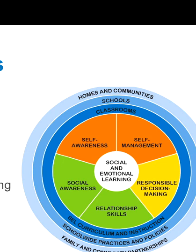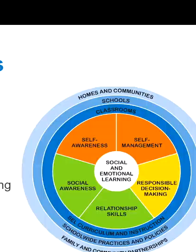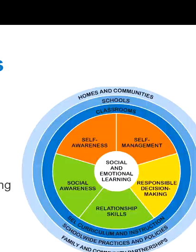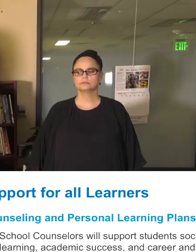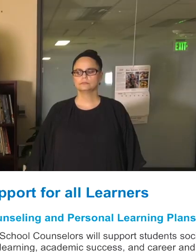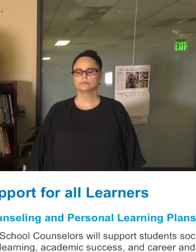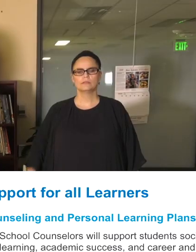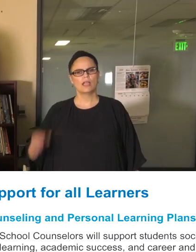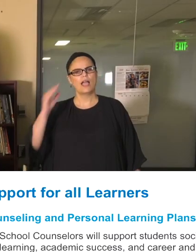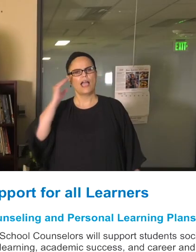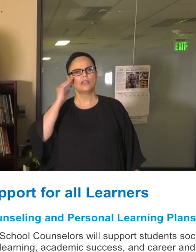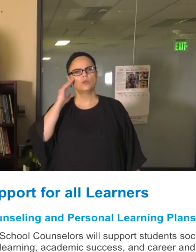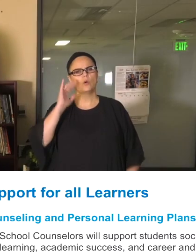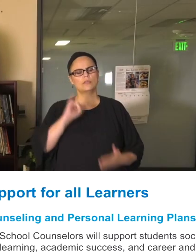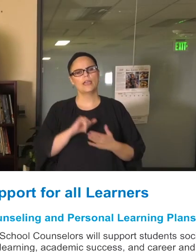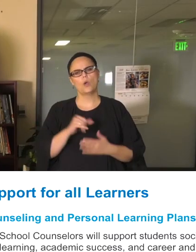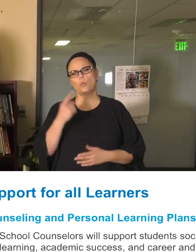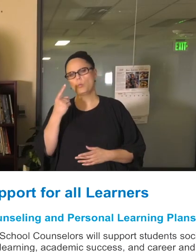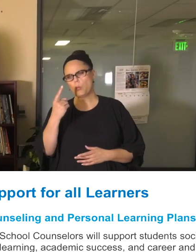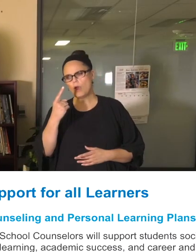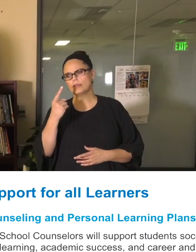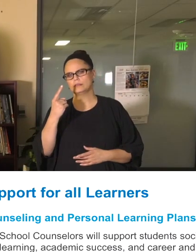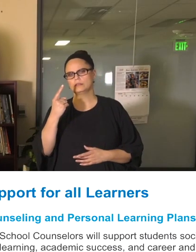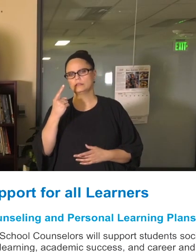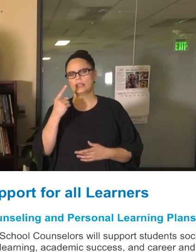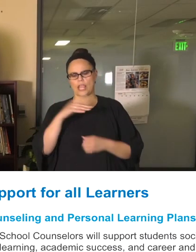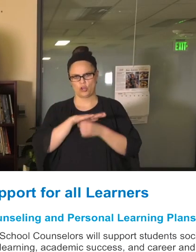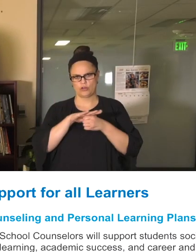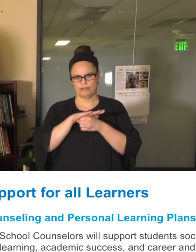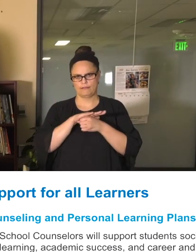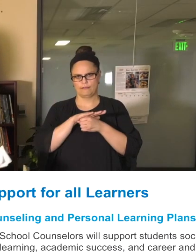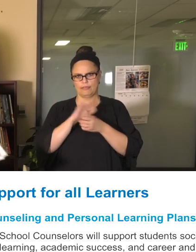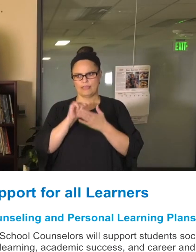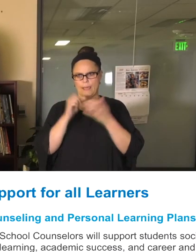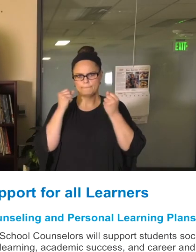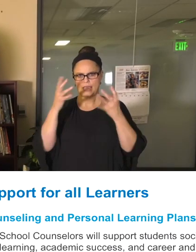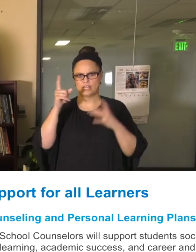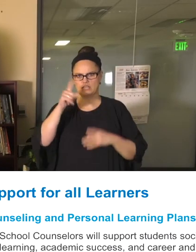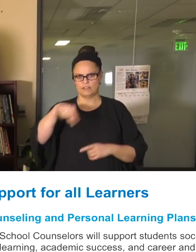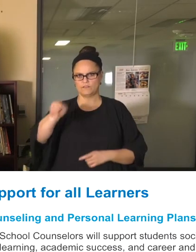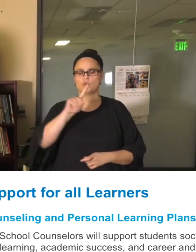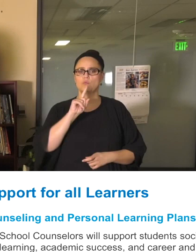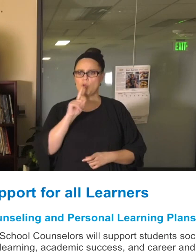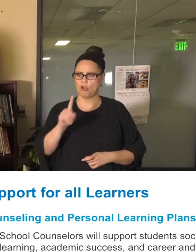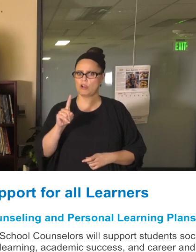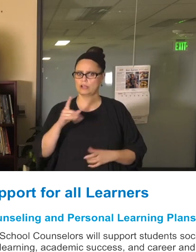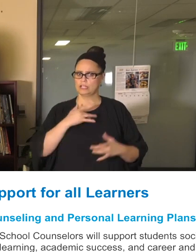I know one of the key areas that many of you are concerned about and many across the country, is the social emotional